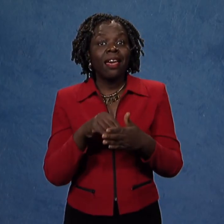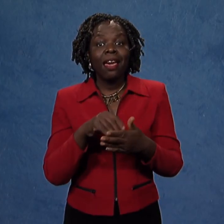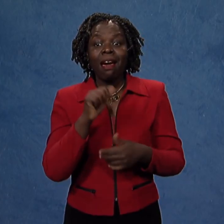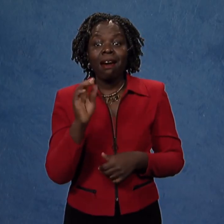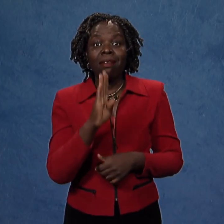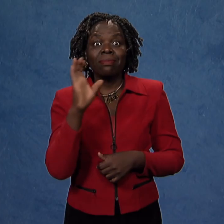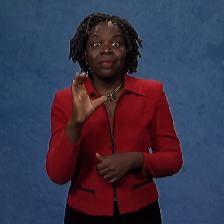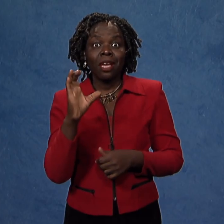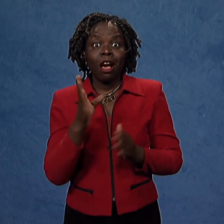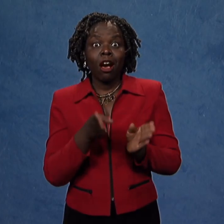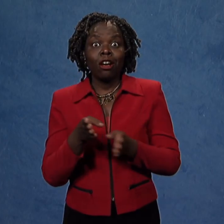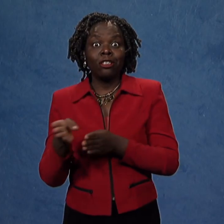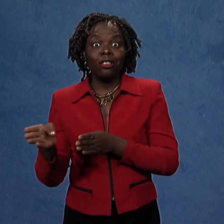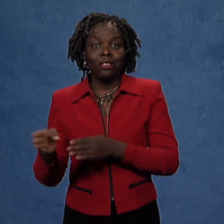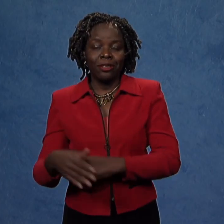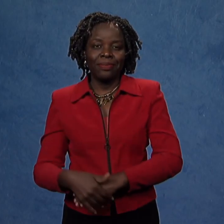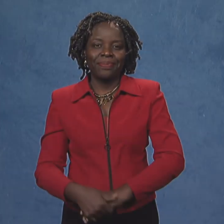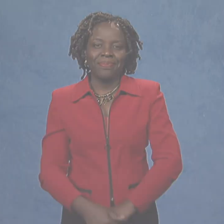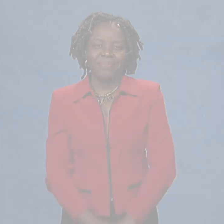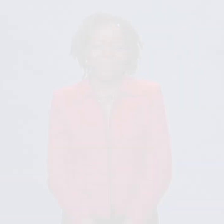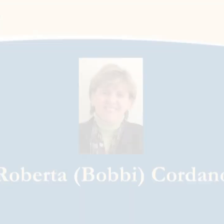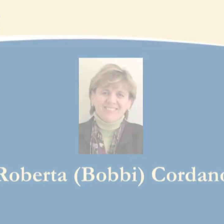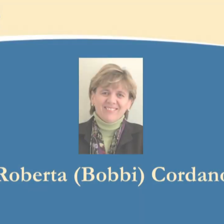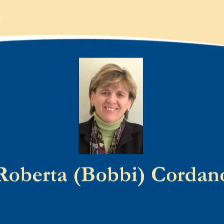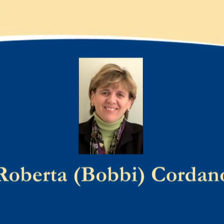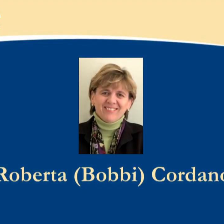The finalists are given in alphabetical order: